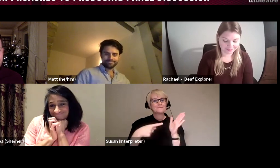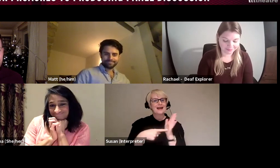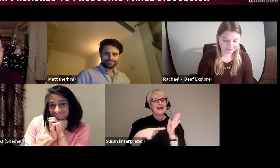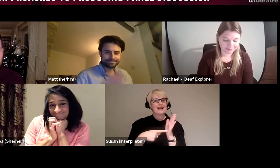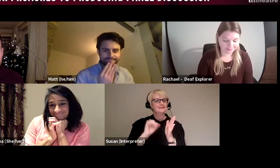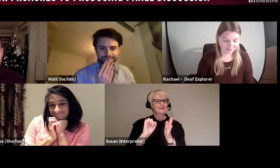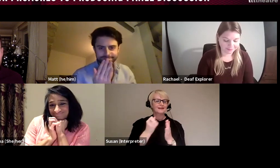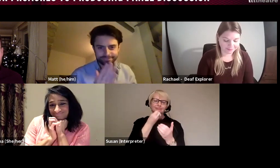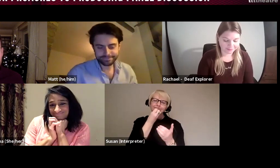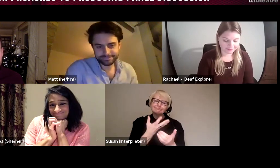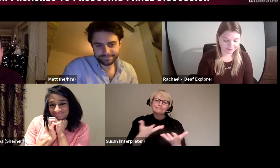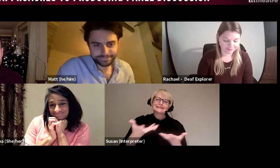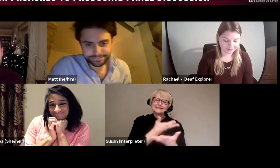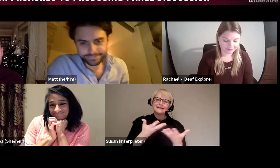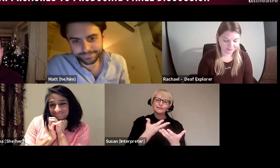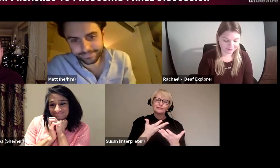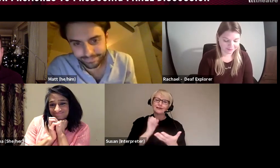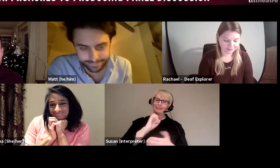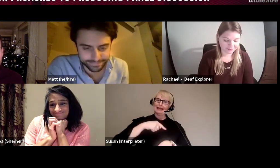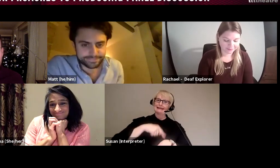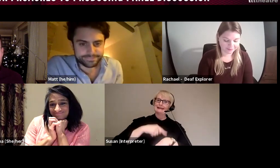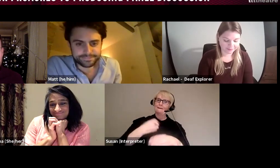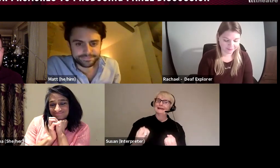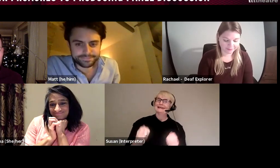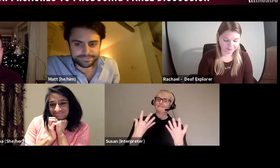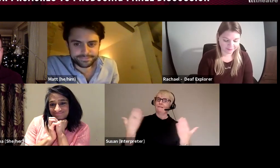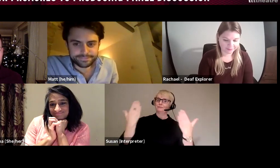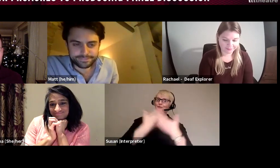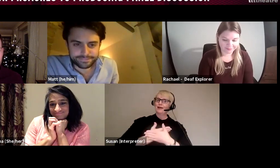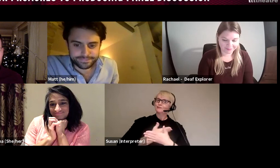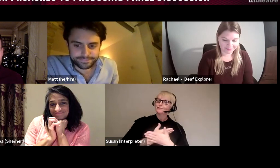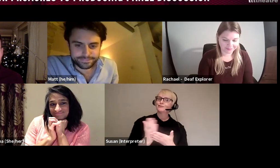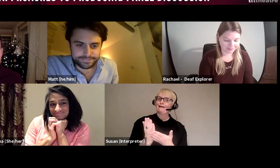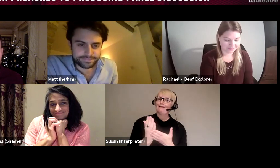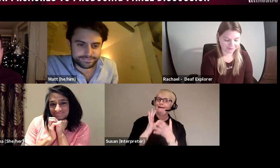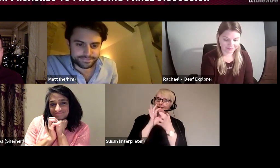discussion and giving up their time this evening to share that with us. Share their experiences